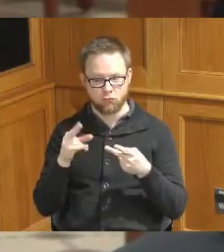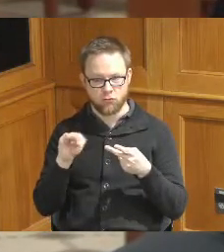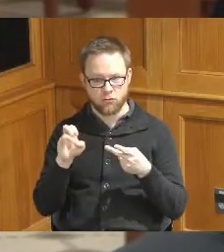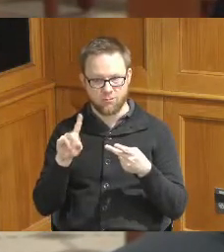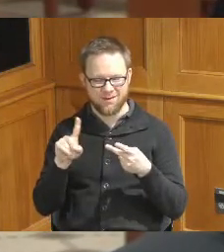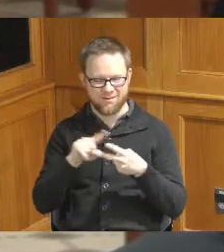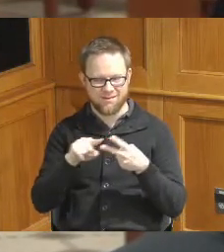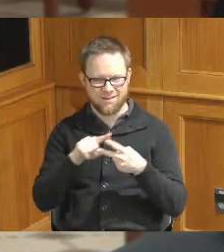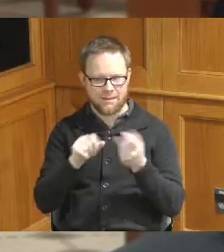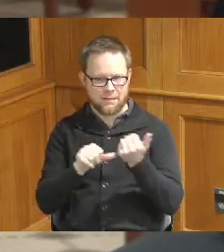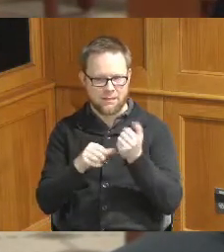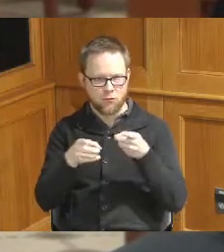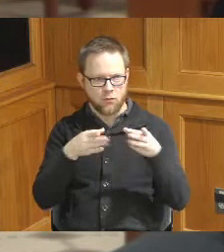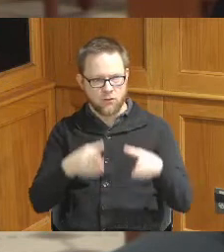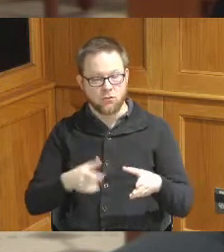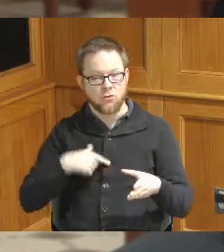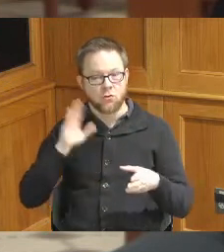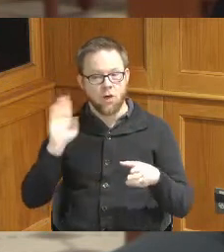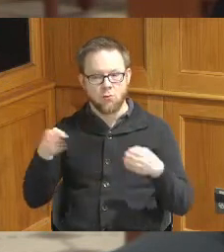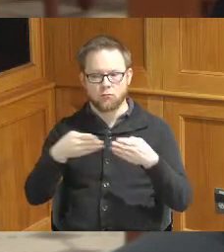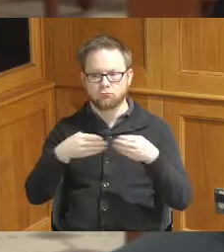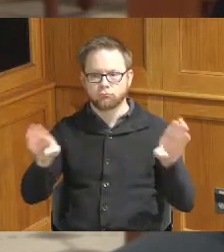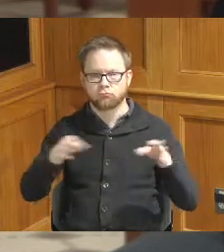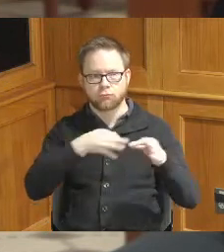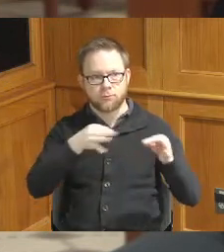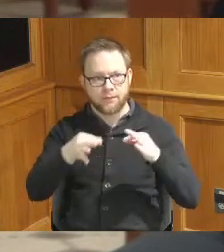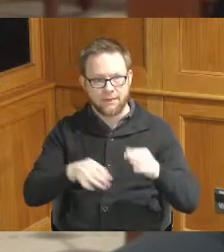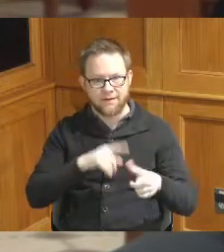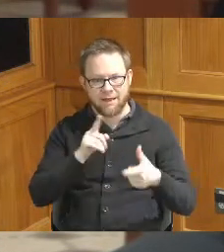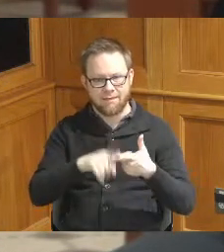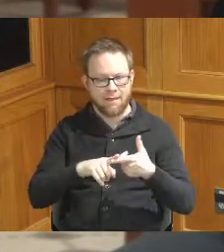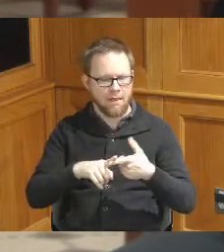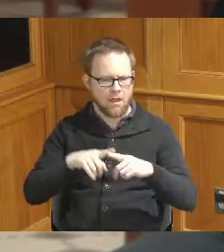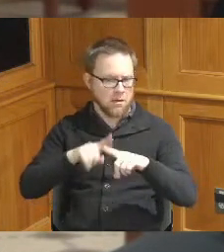I'm going to give an overview and and then just kind of depending on what additional information